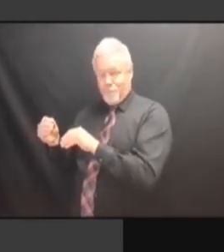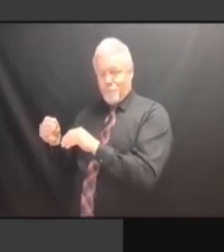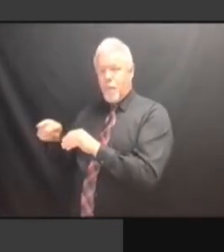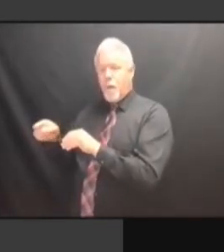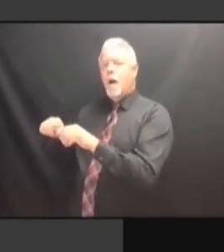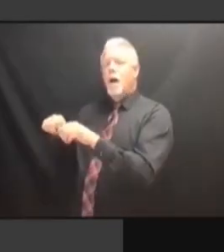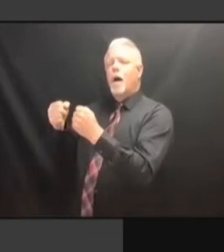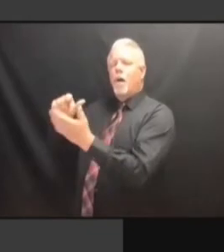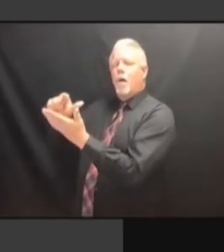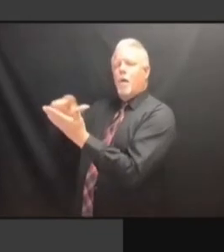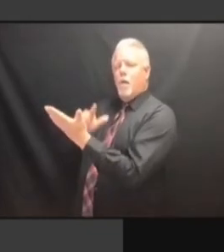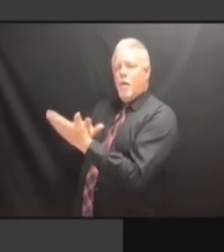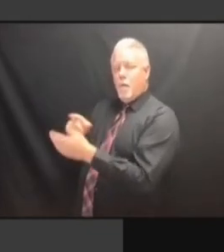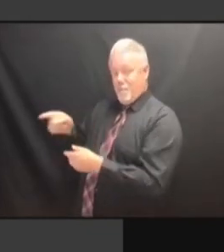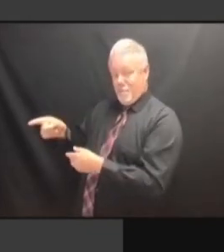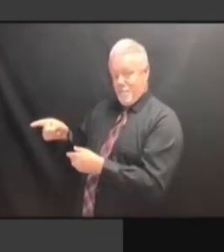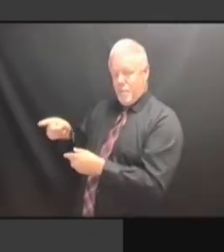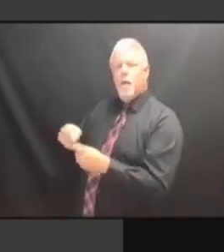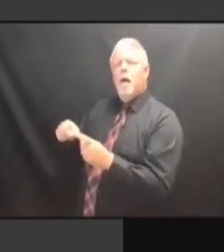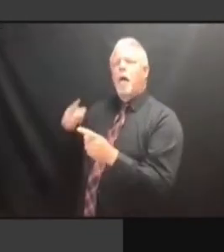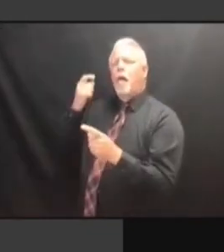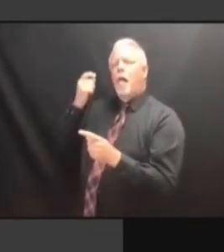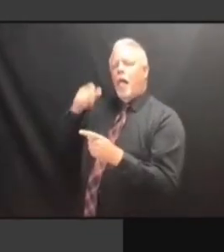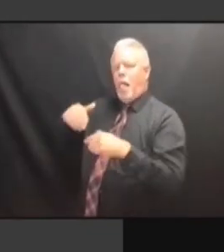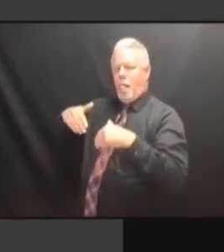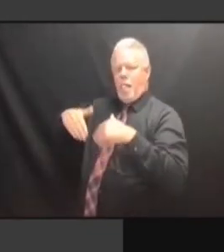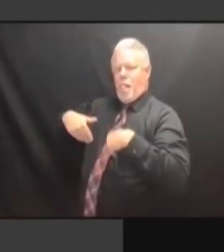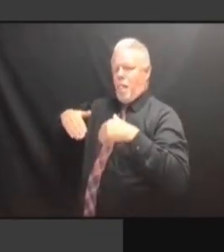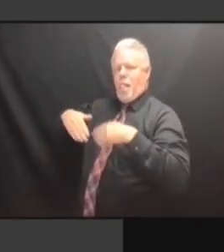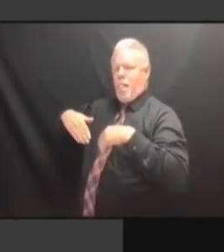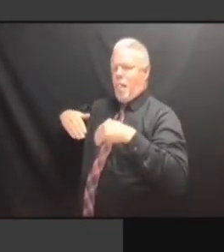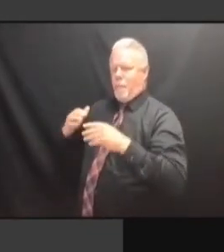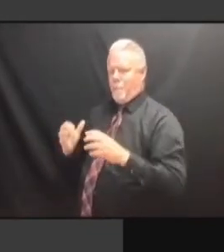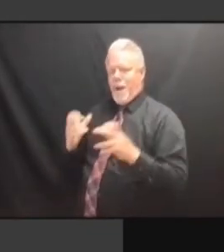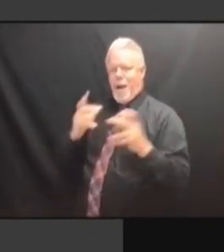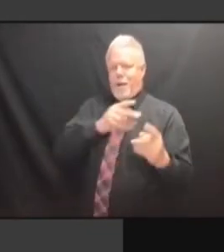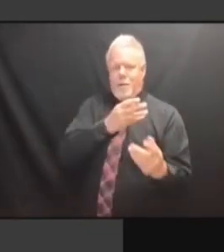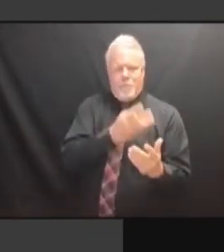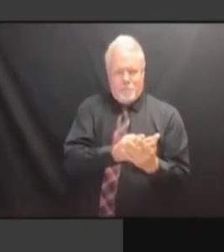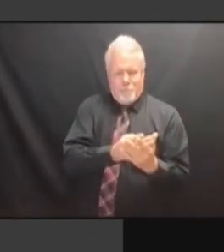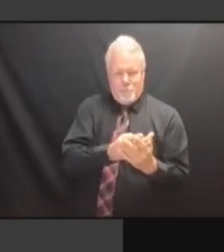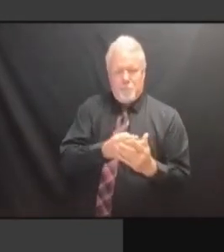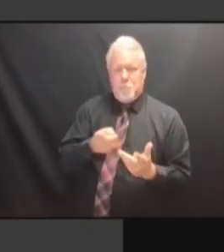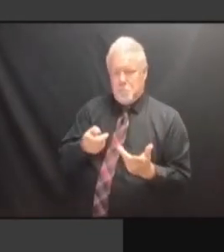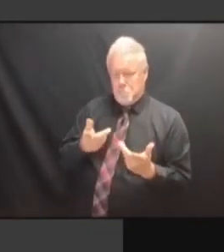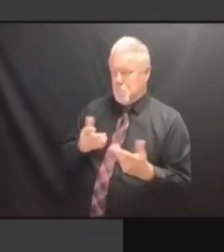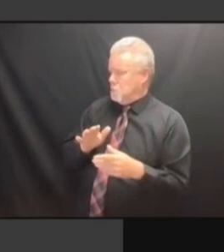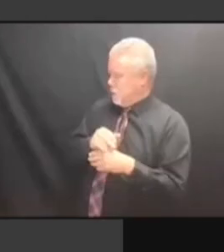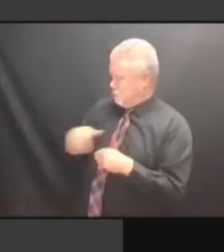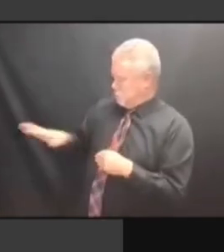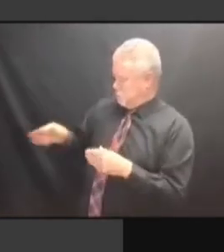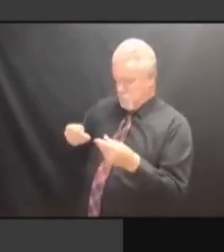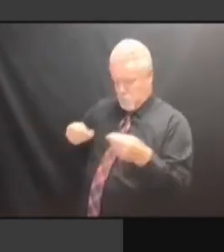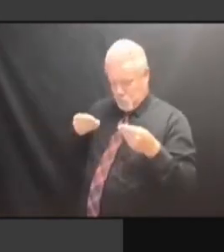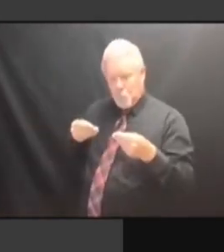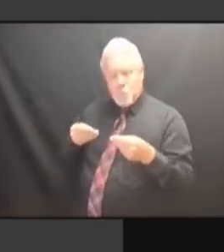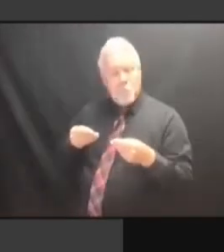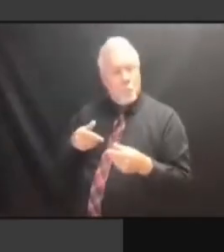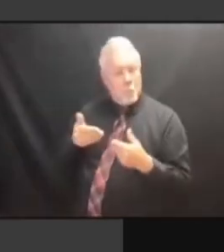THE COUNTY JAIL COULD BE AN ADDRESS TOO, YOU CAN THE COUNTY JAIL COULD BE AN ADDRESS TOO, YOU CAN WAITING THE COUNTY JAIL COULD BE AN ADDRESS TOO, YOU CAN WAITING FOR ADDRESS TOO, YOU CAN WAITING FOR ADDRESS TOO, YOU CAN WAITING FOR SENTENCING, ADDRESS TOO, YOU CAN WAITING FOR SENTENCING, AND ADDRESS TOO, YOU CAN WAITING FOR SENTENCING, AND YOU ADDRESS TOO, YOU CAN WAITING FOR SENTENCING, AND YOU WOULD ADDRESS TOO, YOU CAN WAITING FOR SENTENCING, AND YOU WOULD BE SENTENCING, AND YOU WOULD BE SENTENCING, AND YOU WOULD BE ELIGIBLE SENTENCING, AND YOU WOULD BE ELIGIBLE FOR SENTENCING, AND YOU WOULD BE ELIGIBLE FOR AN SENTENCING, AND YOU WOULD BE ELIGIBLE FOR AN ABSENTEE SENTENCING, AND YOU WOULD BE ELIGIBLE FOR AN ABSENTEE BALLOT. ELIGIBLE FOR AN ABSENTEE BALLOT. ELIGIBLE FOR AN ABSENTEE BALLOT. >> ELIGIBLE FOR AN ABSENTEE BALLOT. >> THE